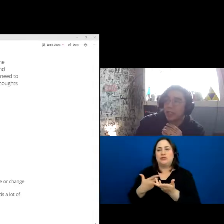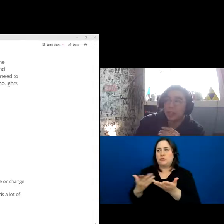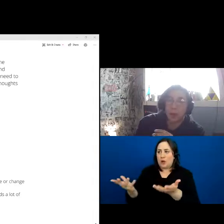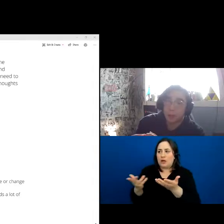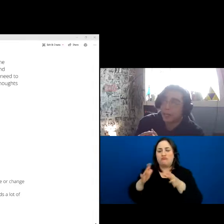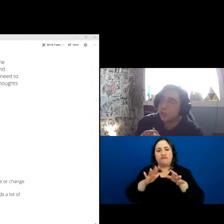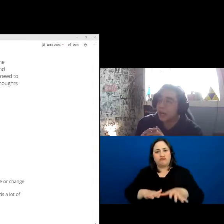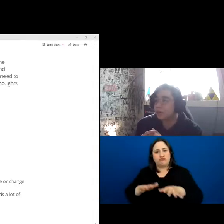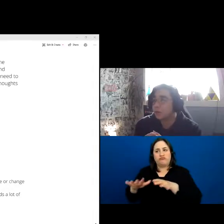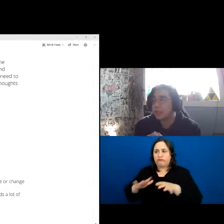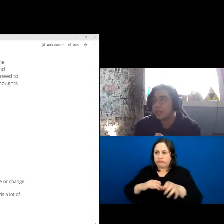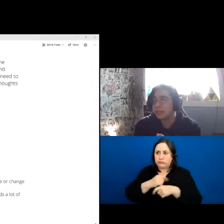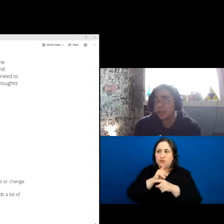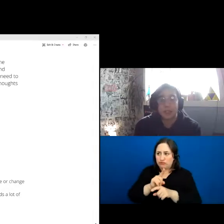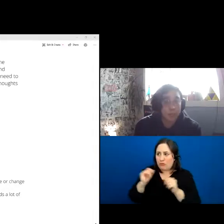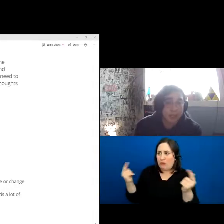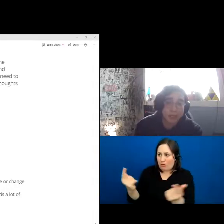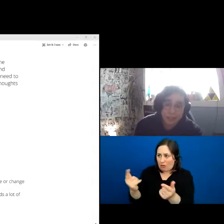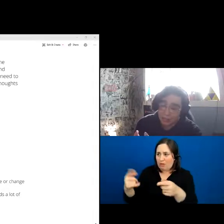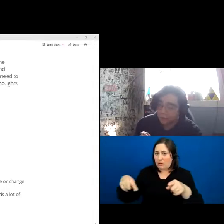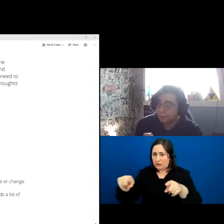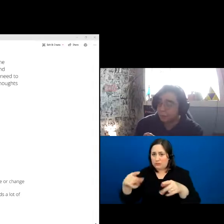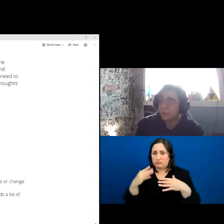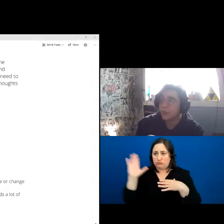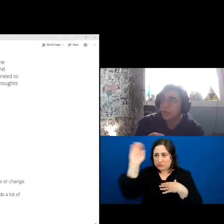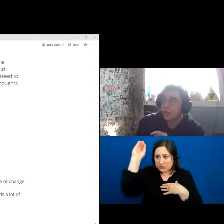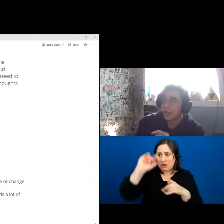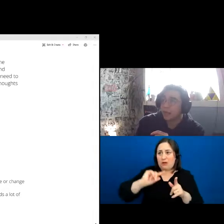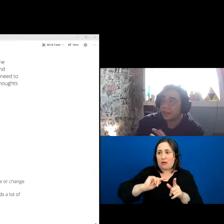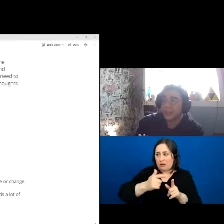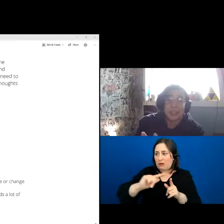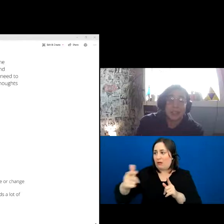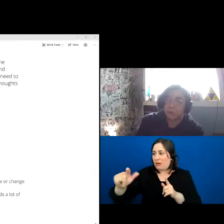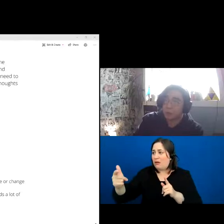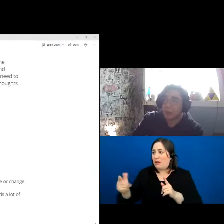they want to make sure everyone says what they need to say. They like to hear everyone’s